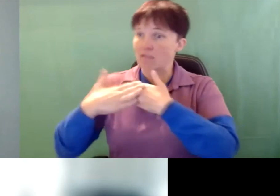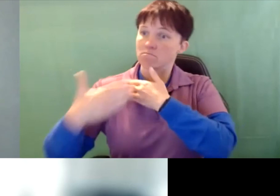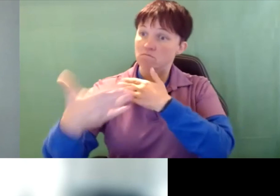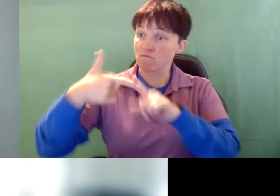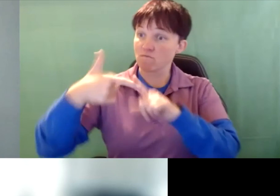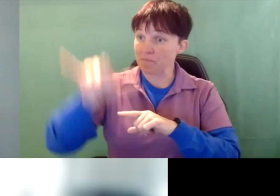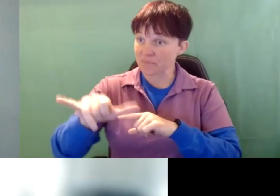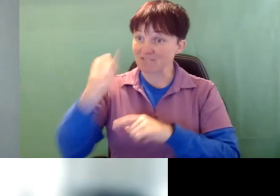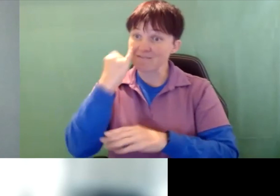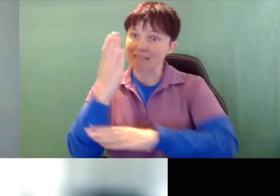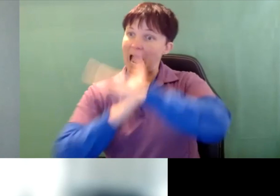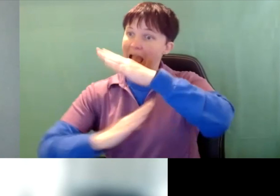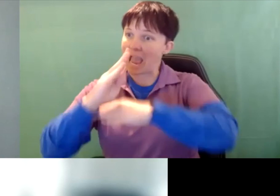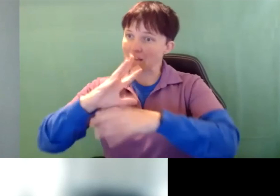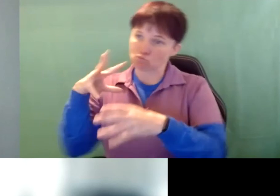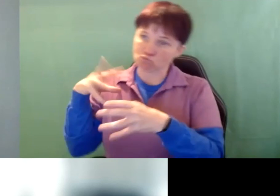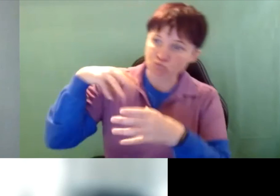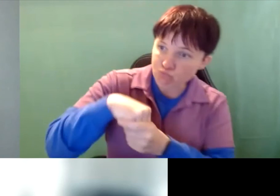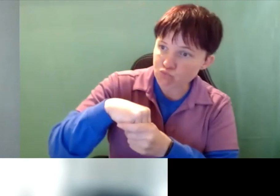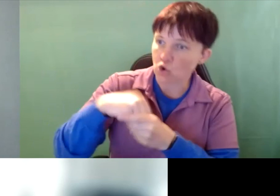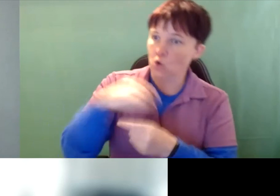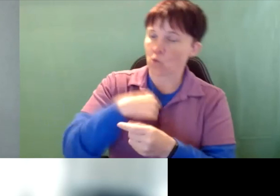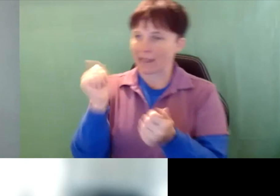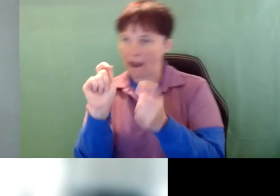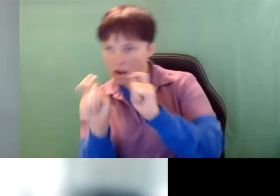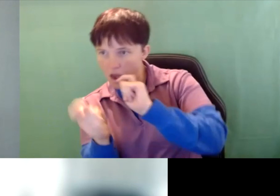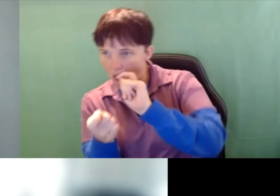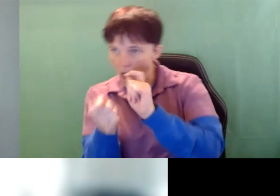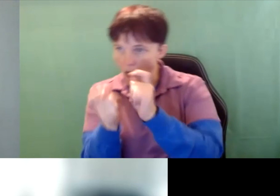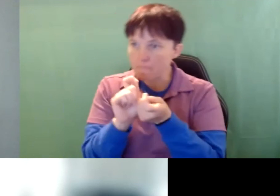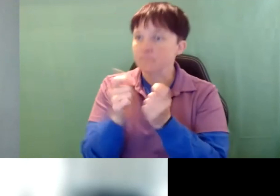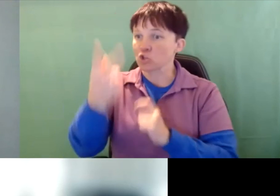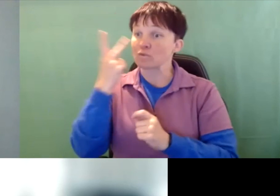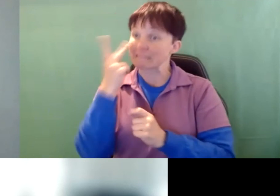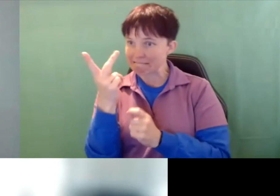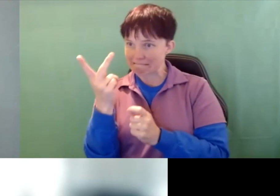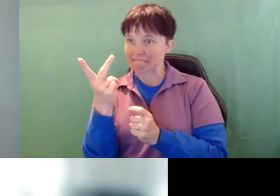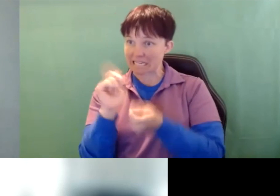communication, and then go from there. So if the hands are involved, then we adapt as you could see adapting.So this little gal